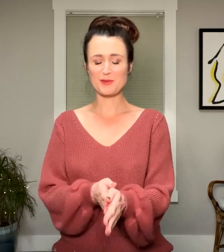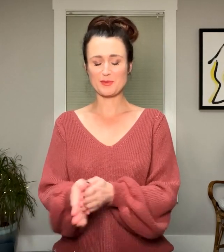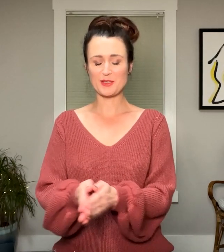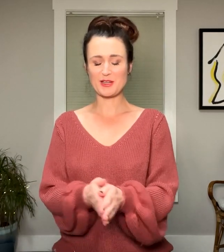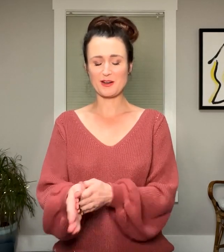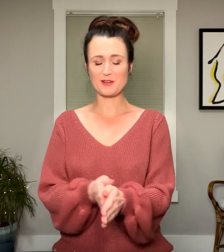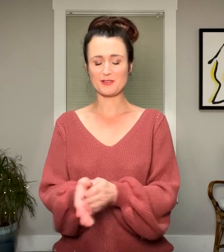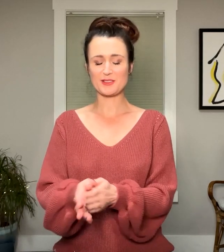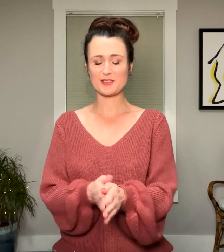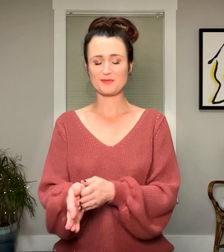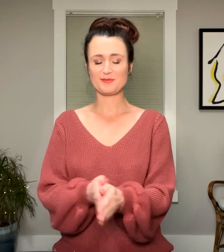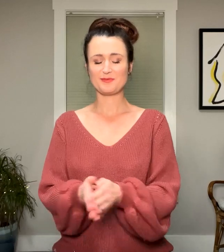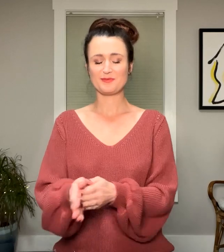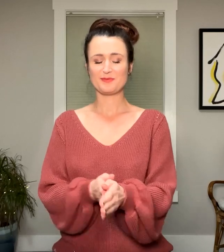Breathe in, breathe out